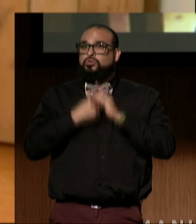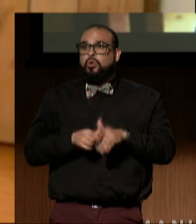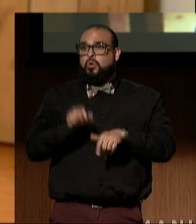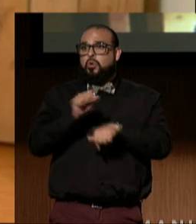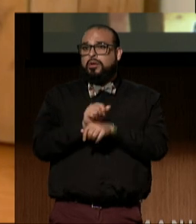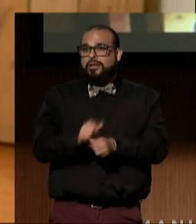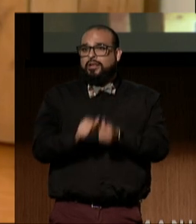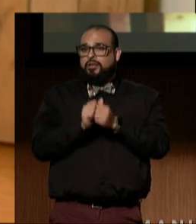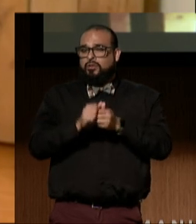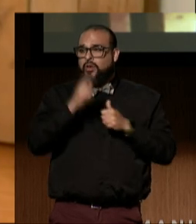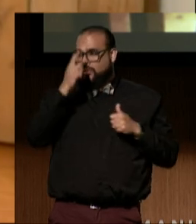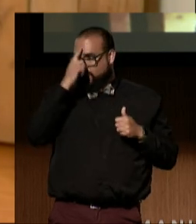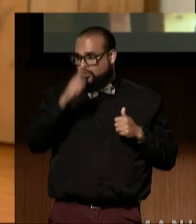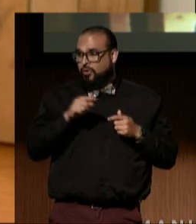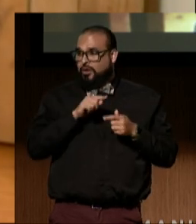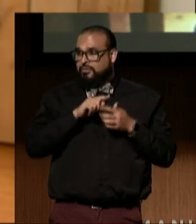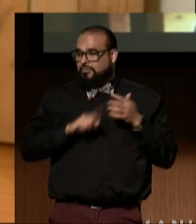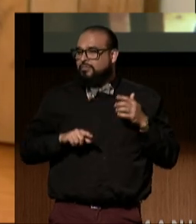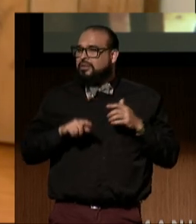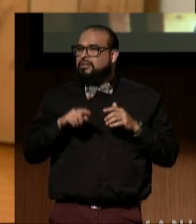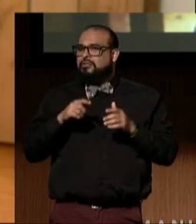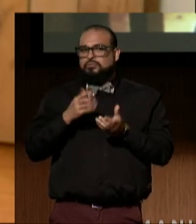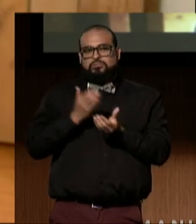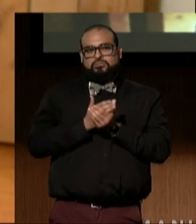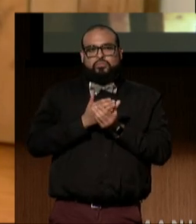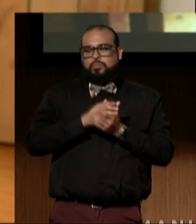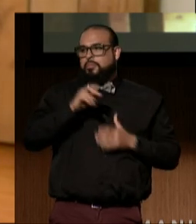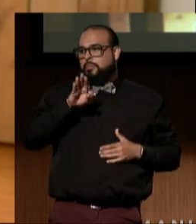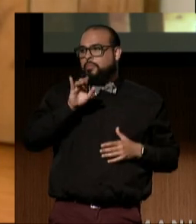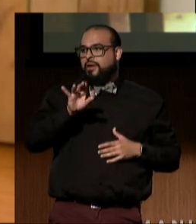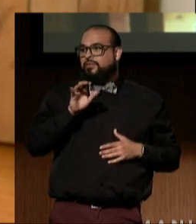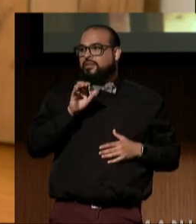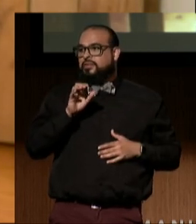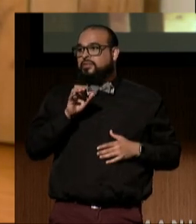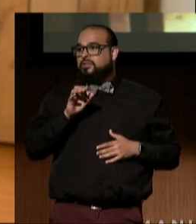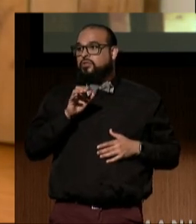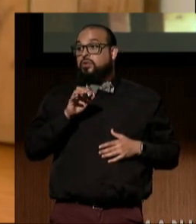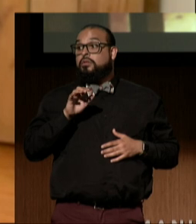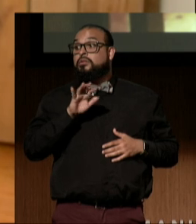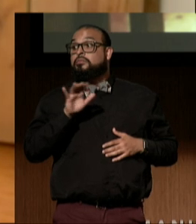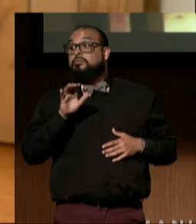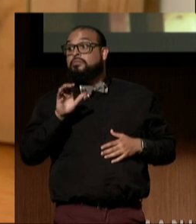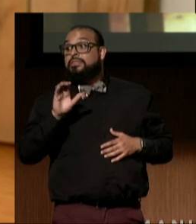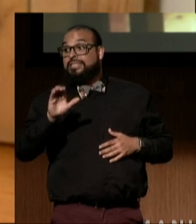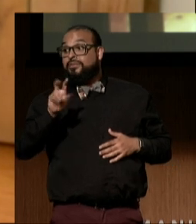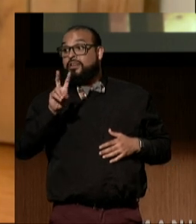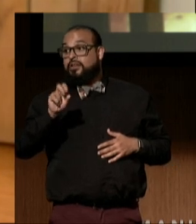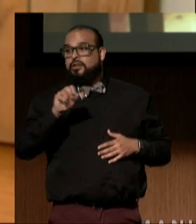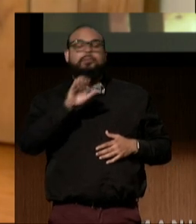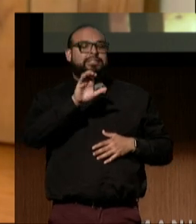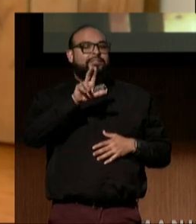to the Supreme Court in CVS v. Doe, which was a case to challenge the meaningful access standard